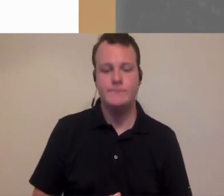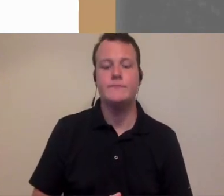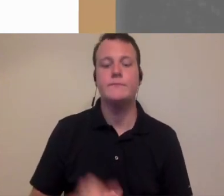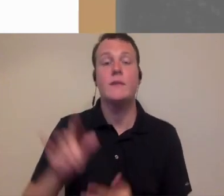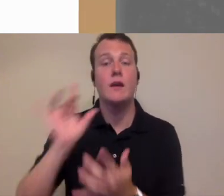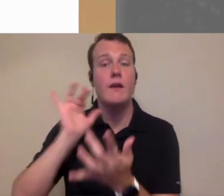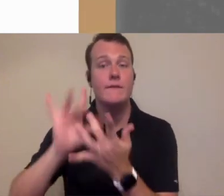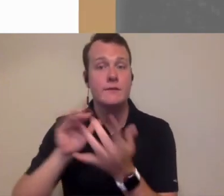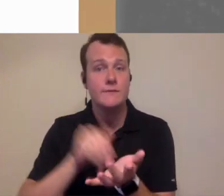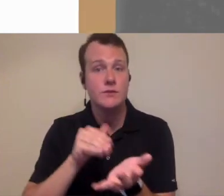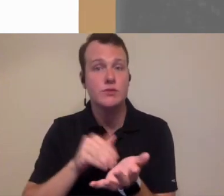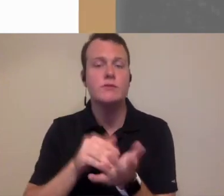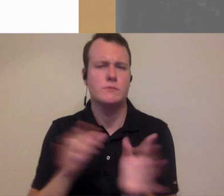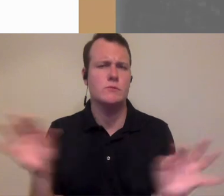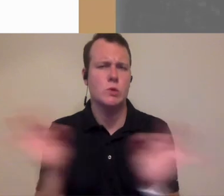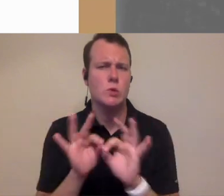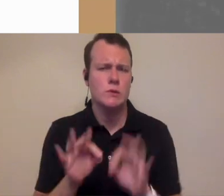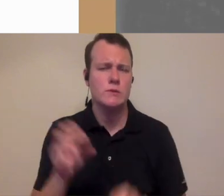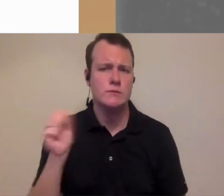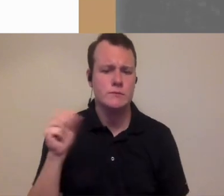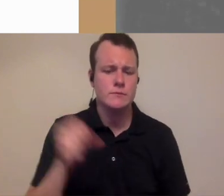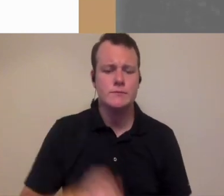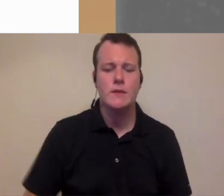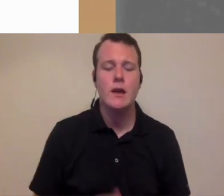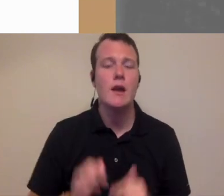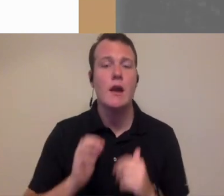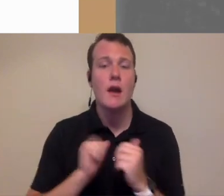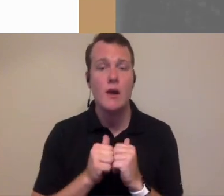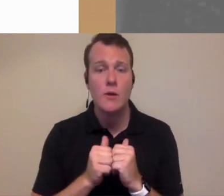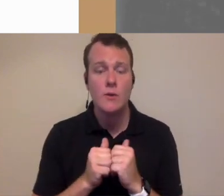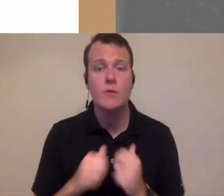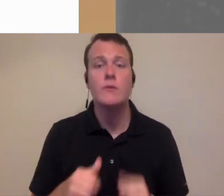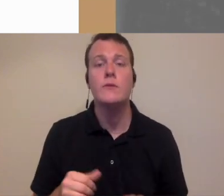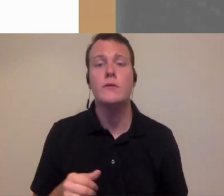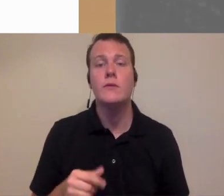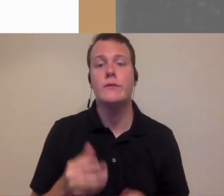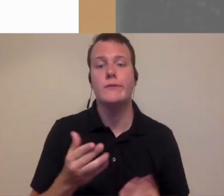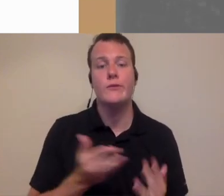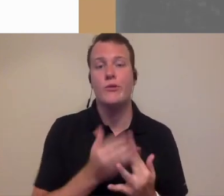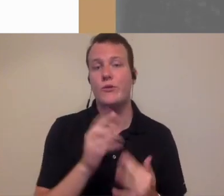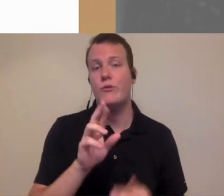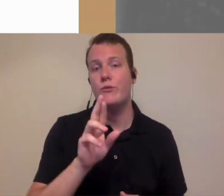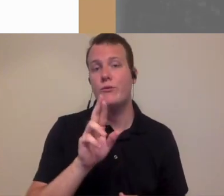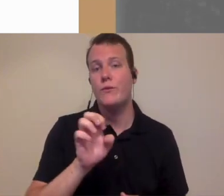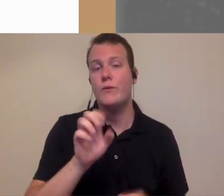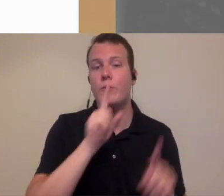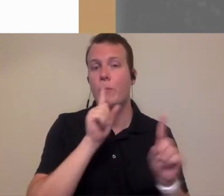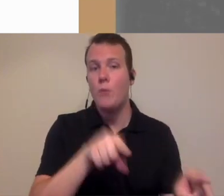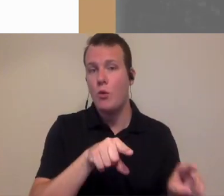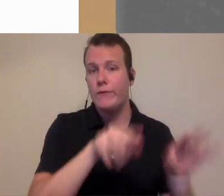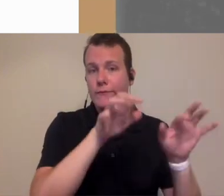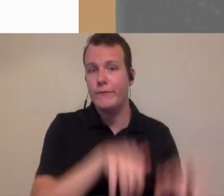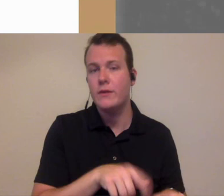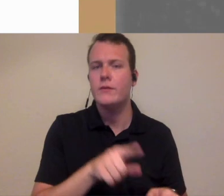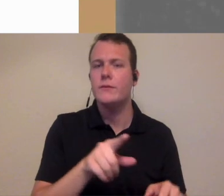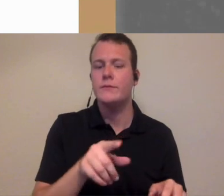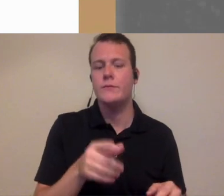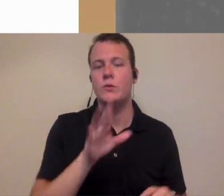reaching out to physicians is important there's different ways you can do that one of the biggest ways is just through your reports so making sure that your